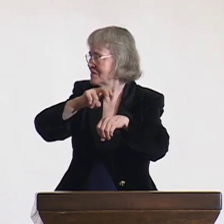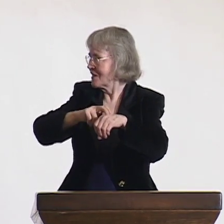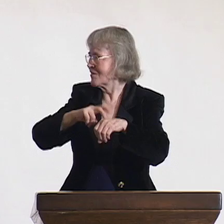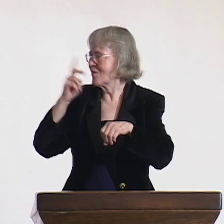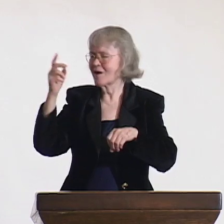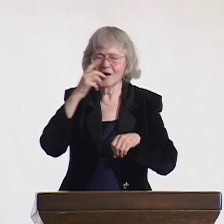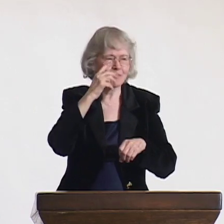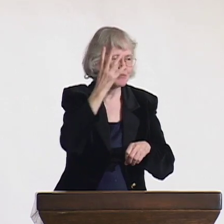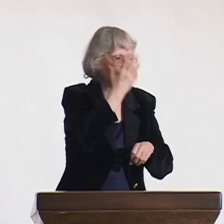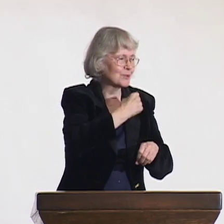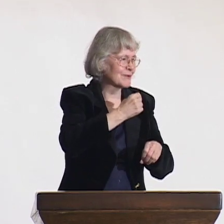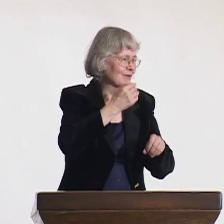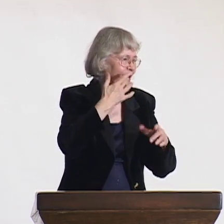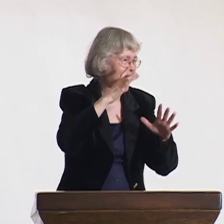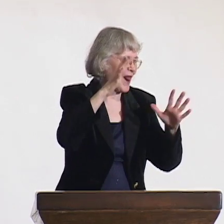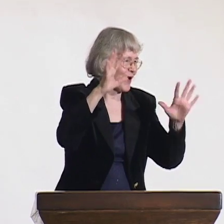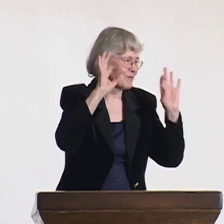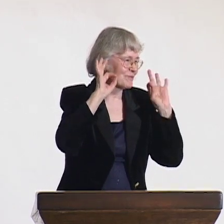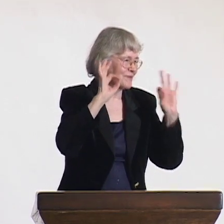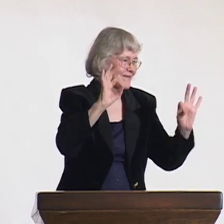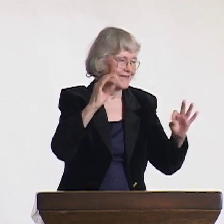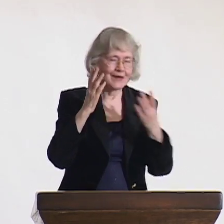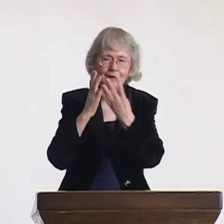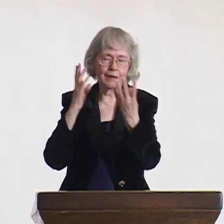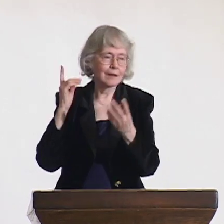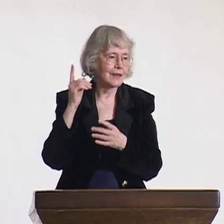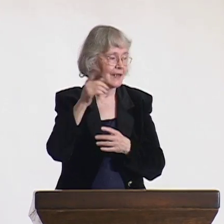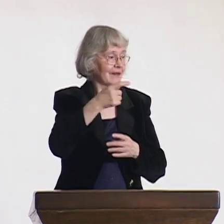in Dublin from Trinity College in Ireland.